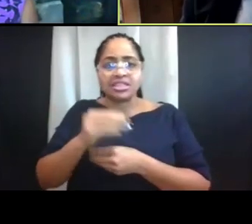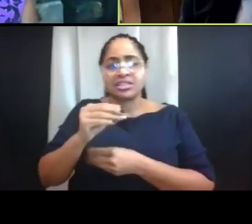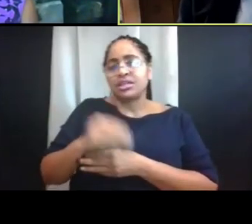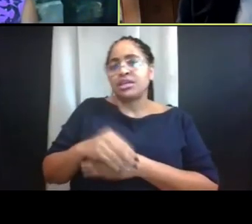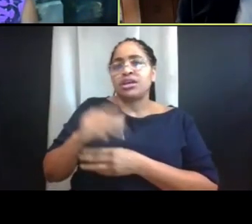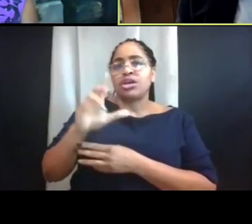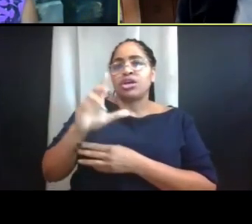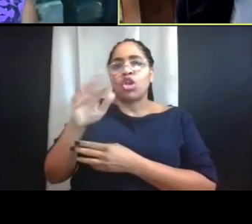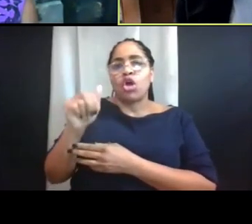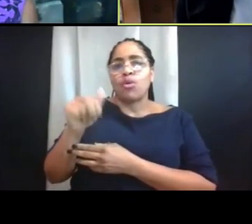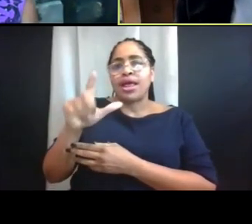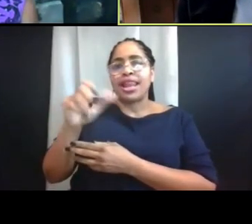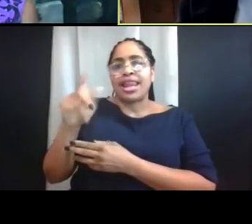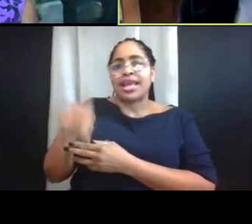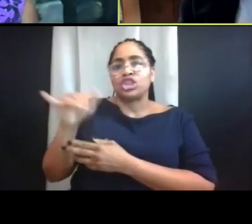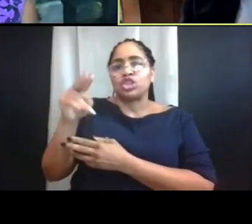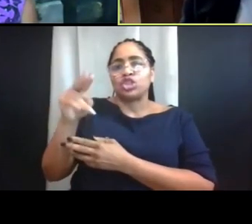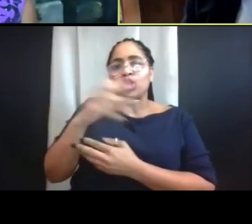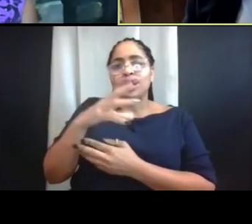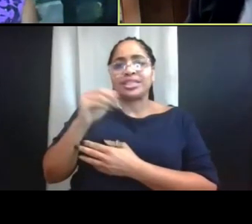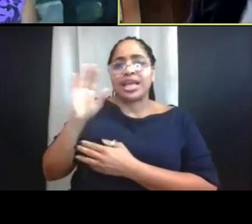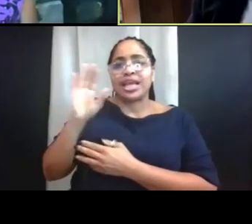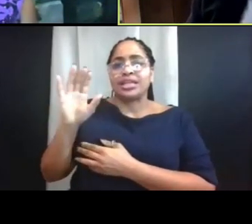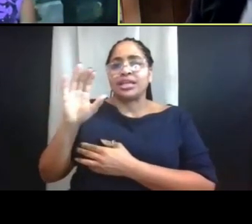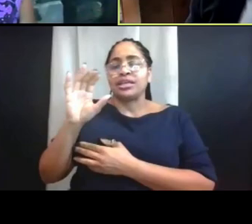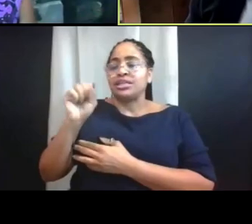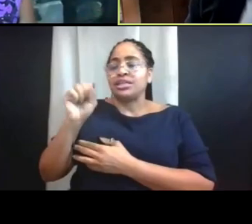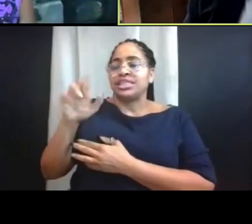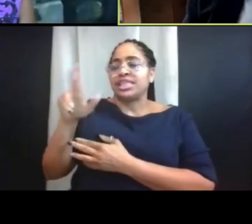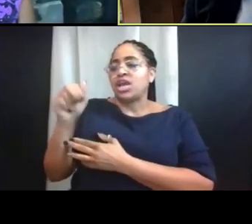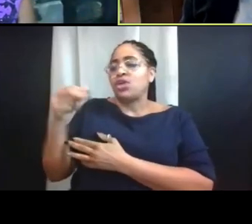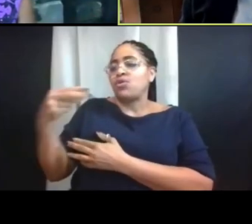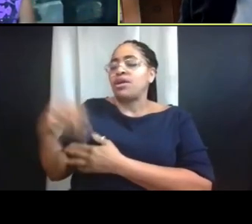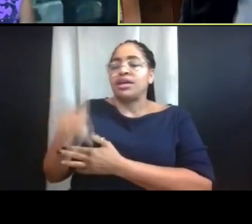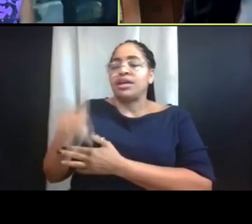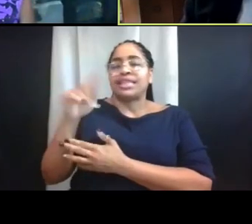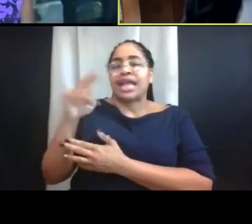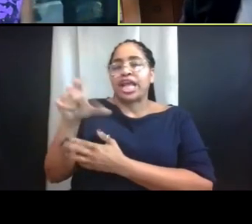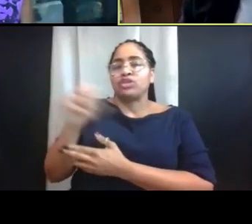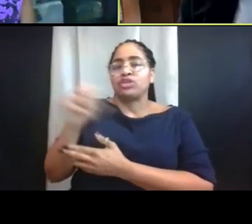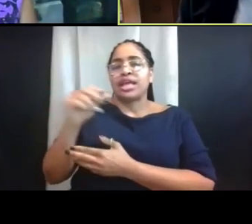and her colleagues Sarah Daniels and Angela Bower. So I'd like to say thank you to them,